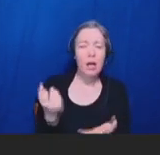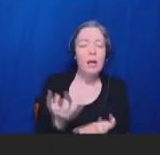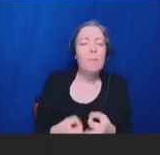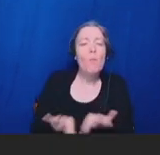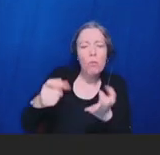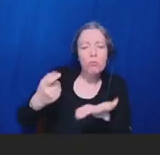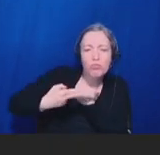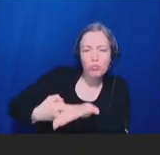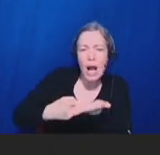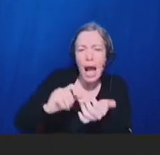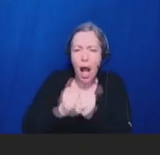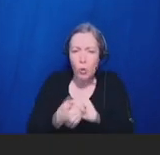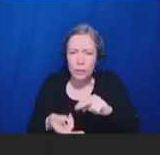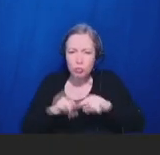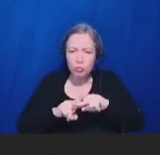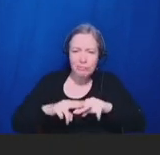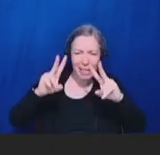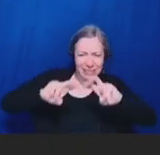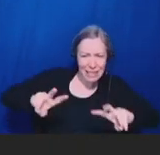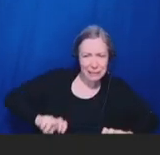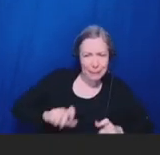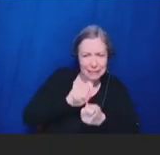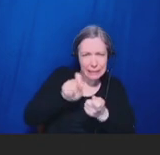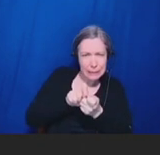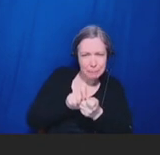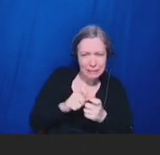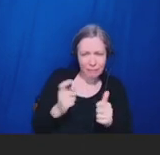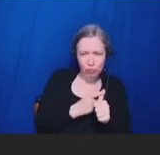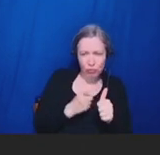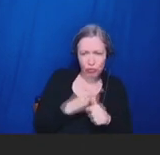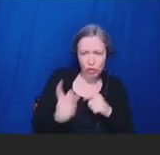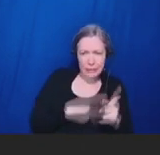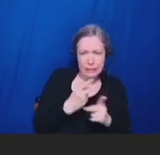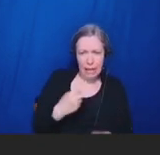including expanding vaccine safety clinical trials to more pregnant people, to diverse